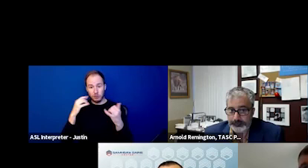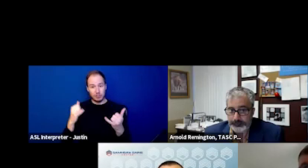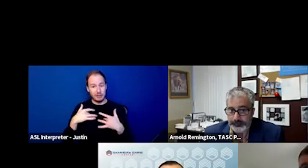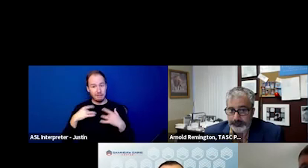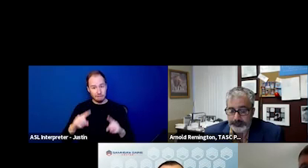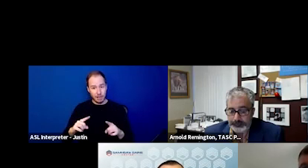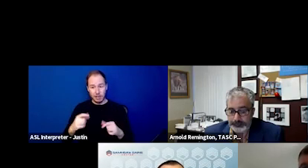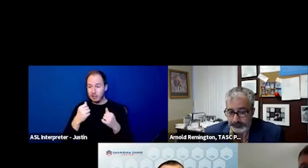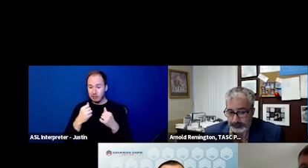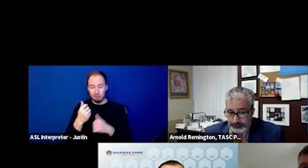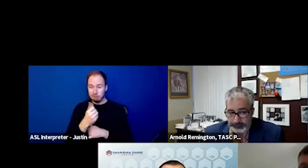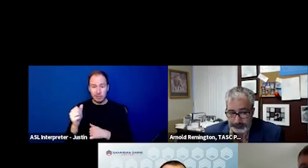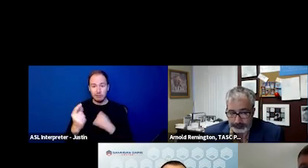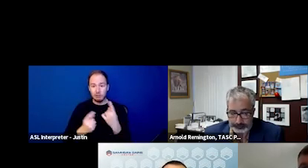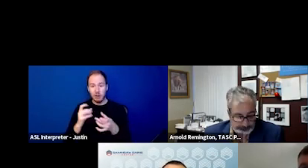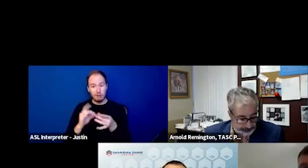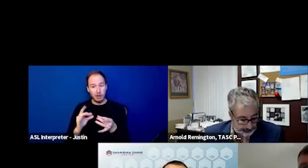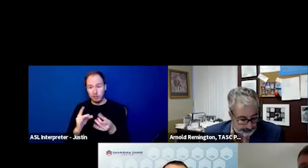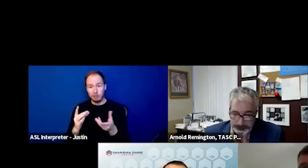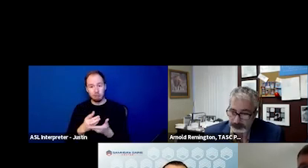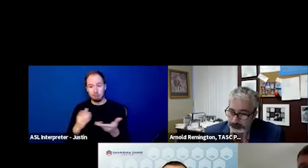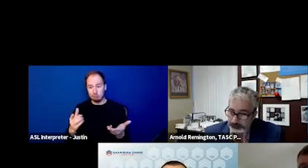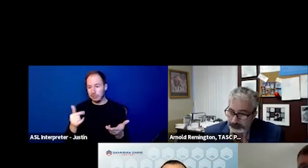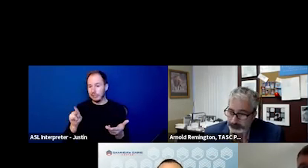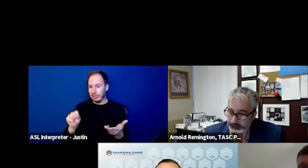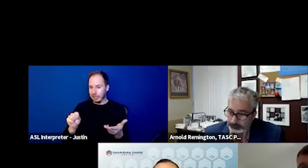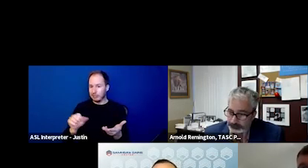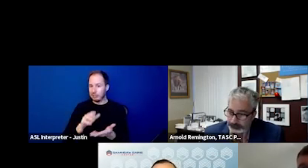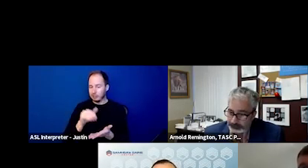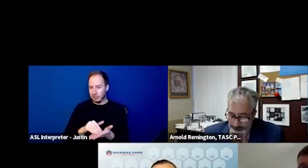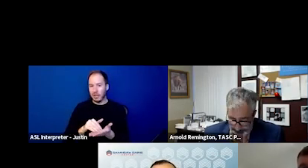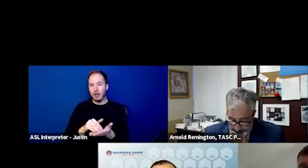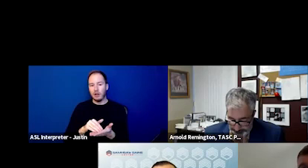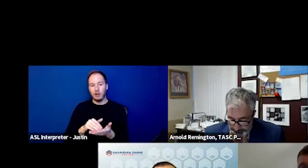If you have any other questions or comments, the GAINS Center's direct contact